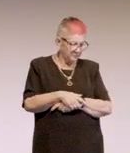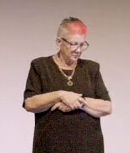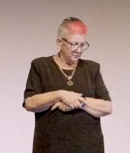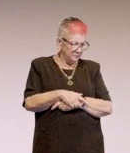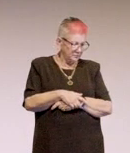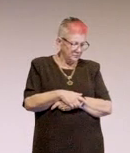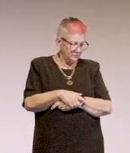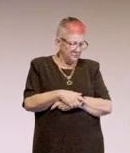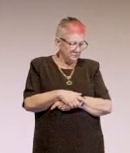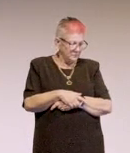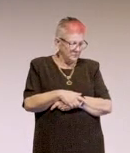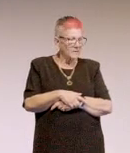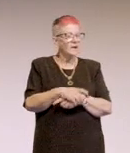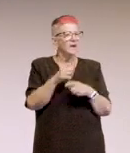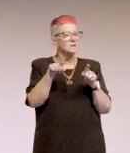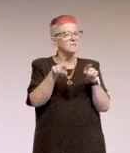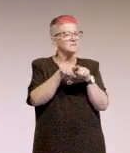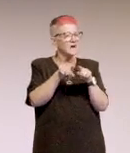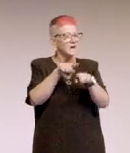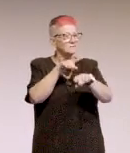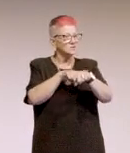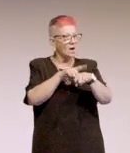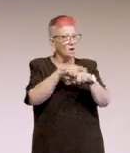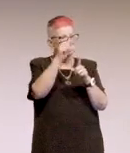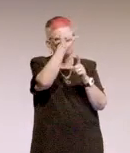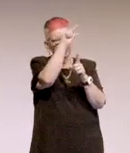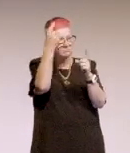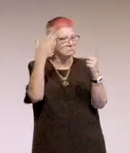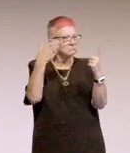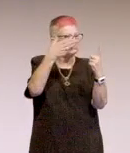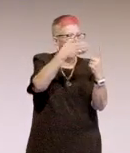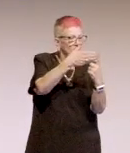And of course, our main goal is we just want accessible websites and apps